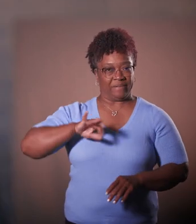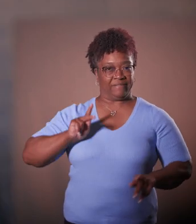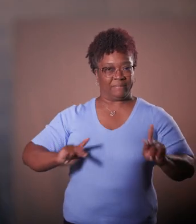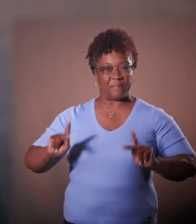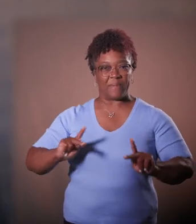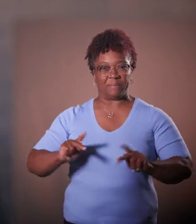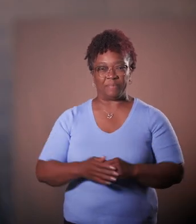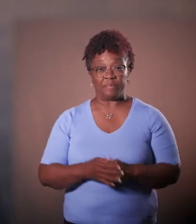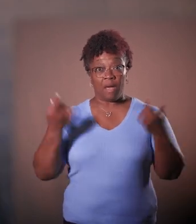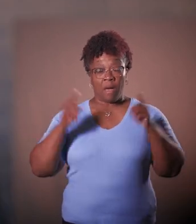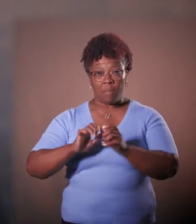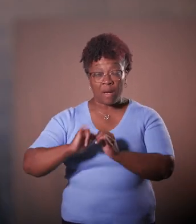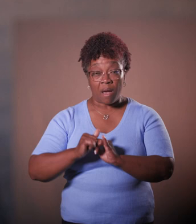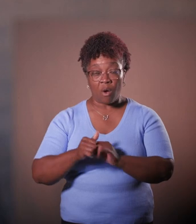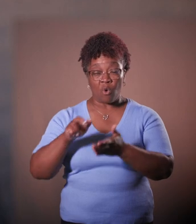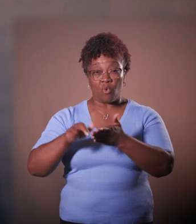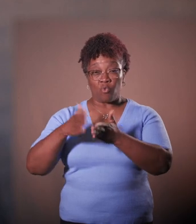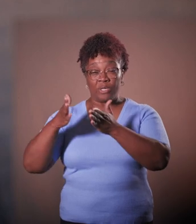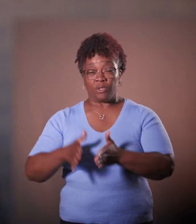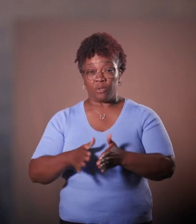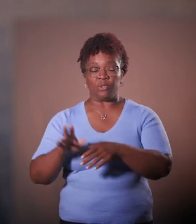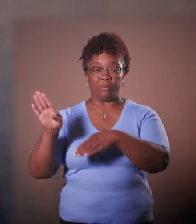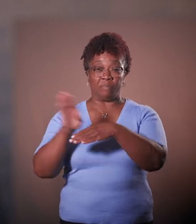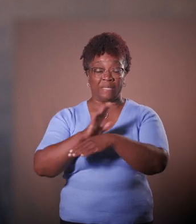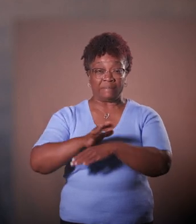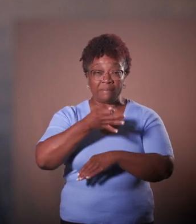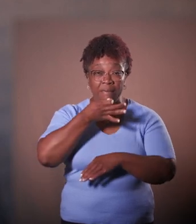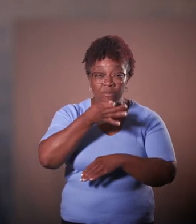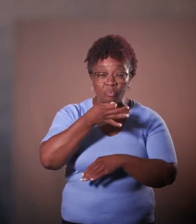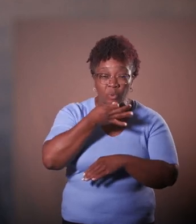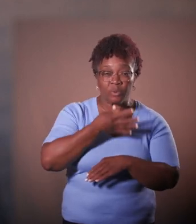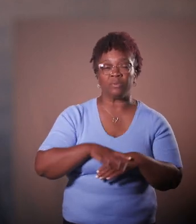We do this by pairing researchers with business experts and serial entrepreneurs